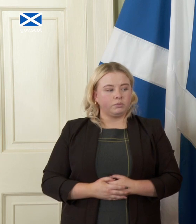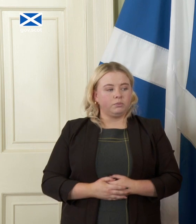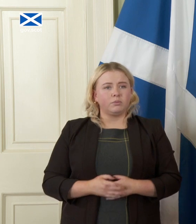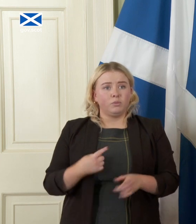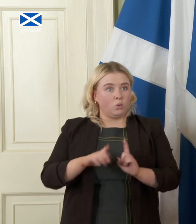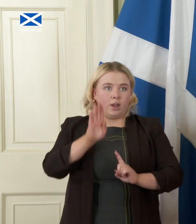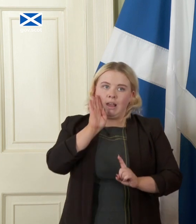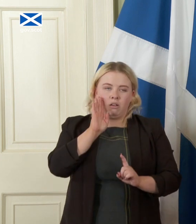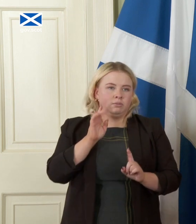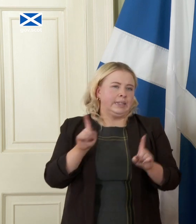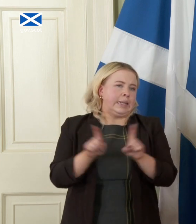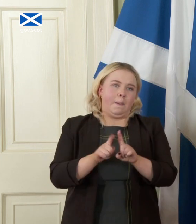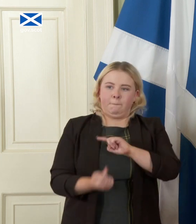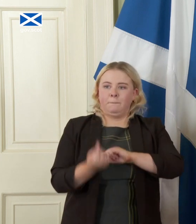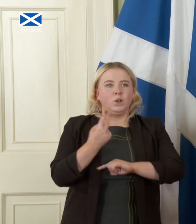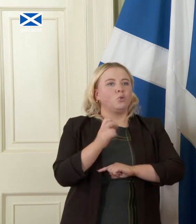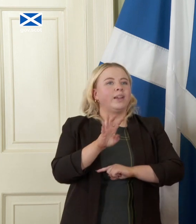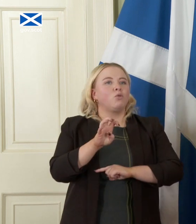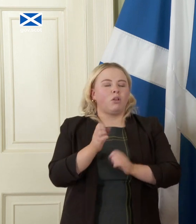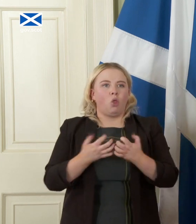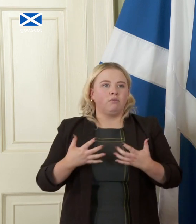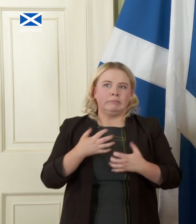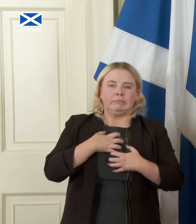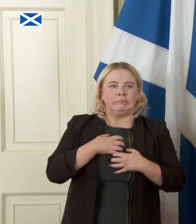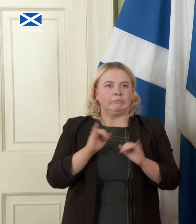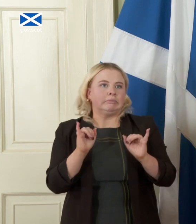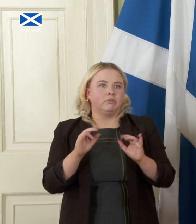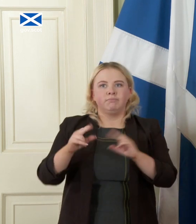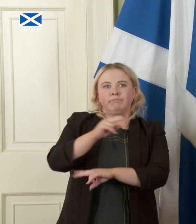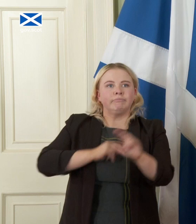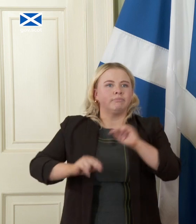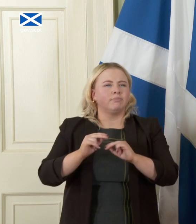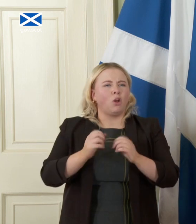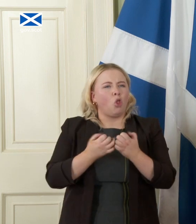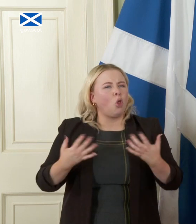and heard in 2014 a lot of scare stories about a lot of things and pensions was one of those